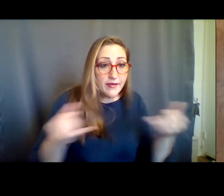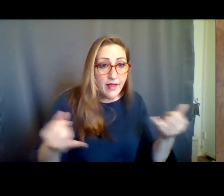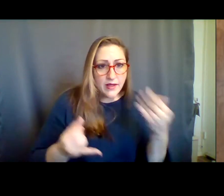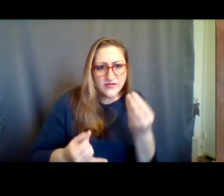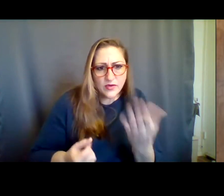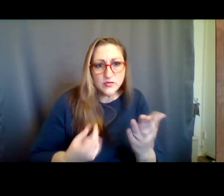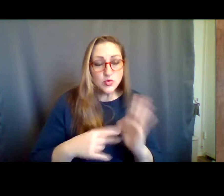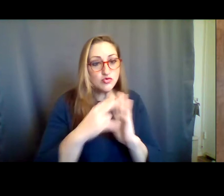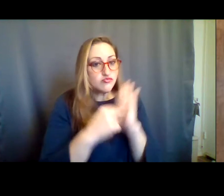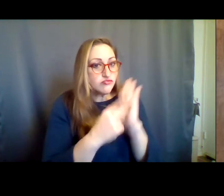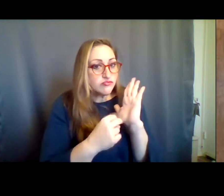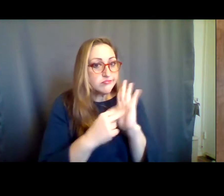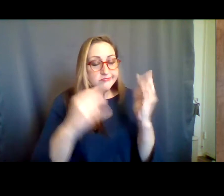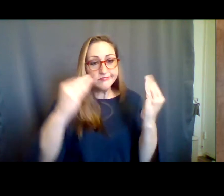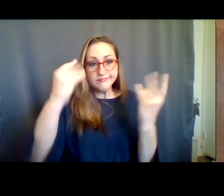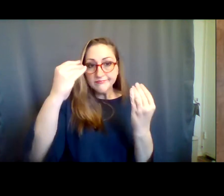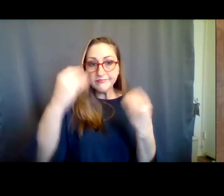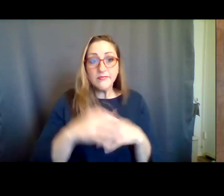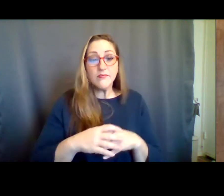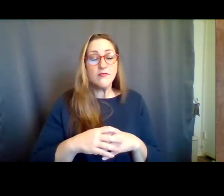and reflect. And let us know if you